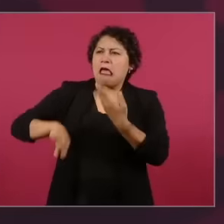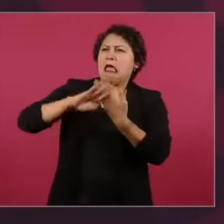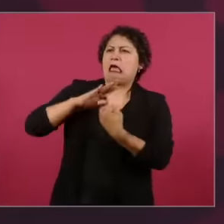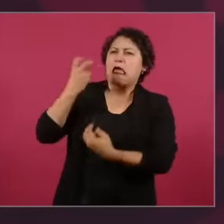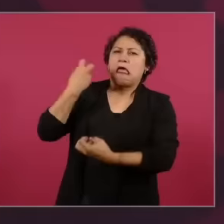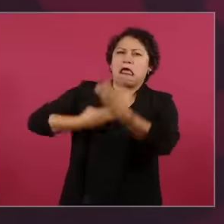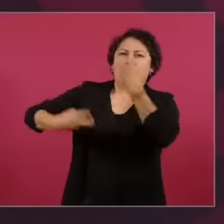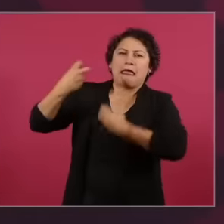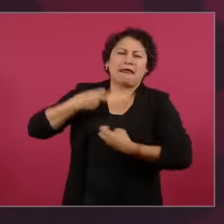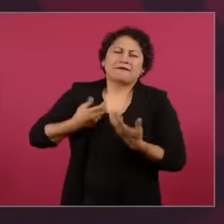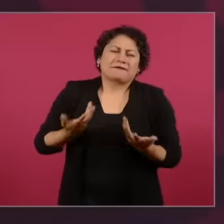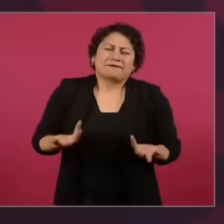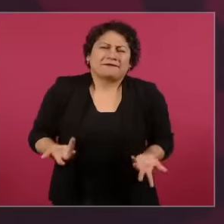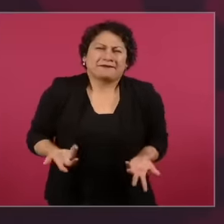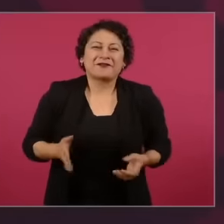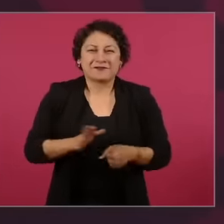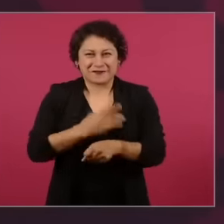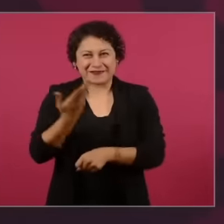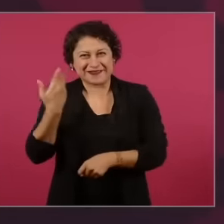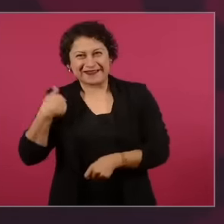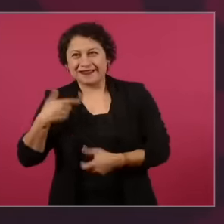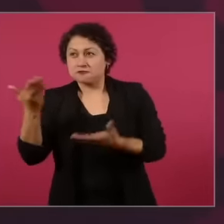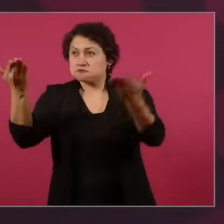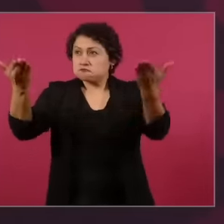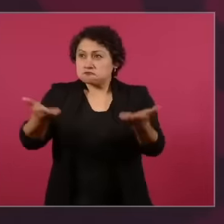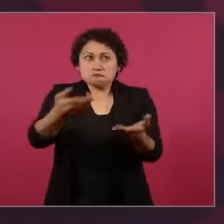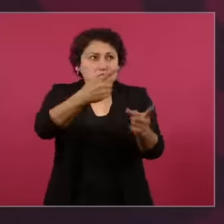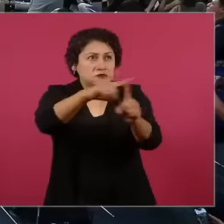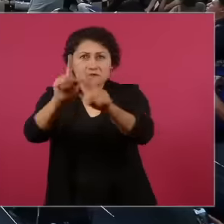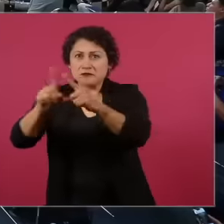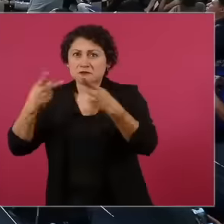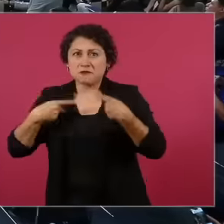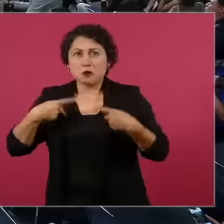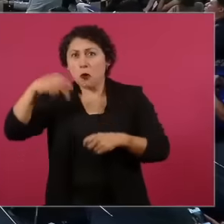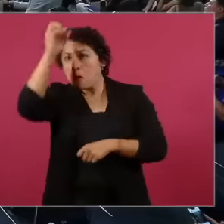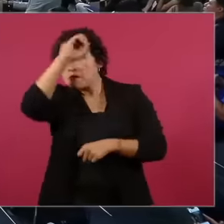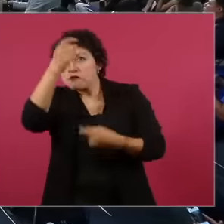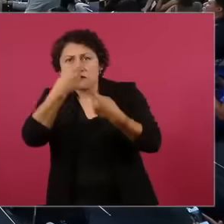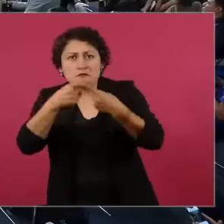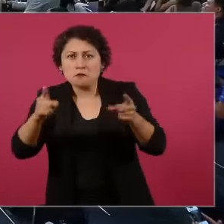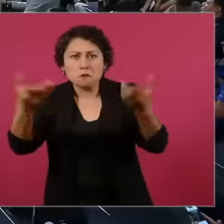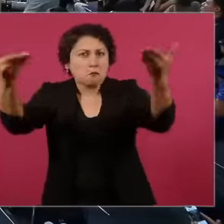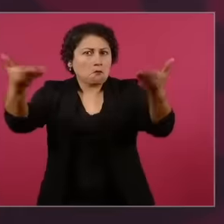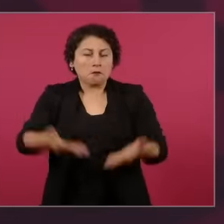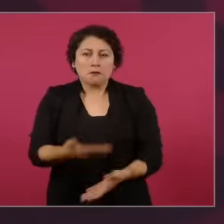the colleagues who do not necessarily think like one in that criticism let's go to